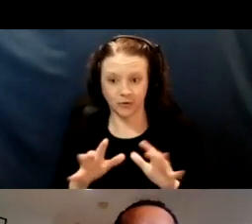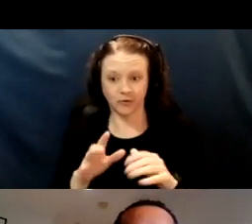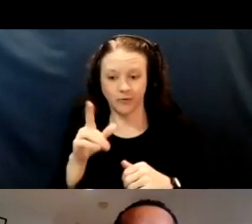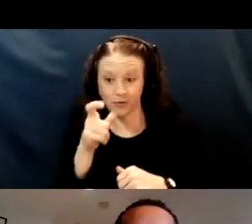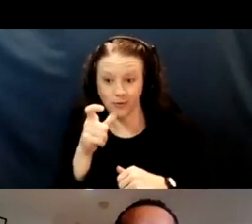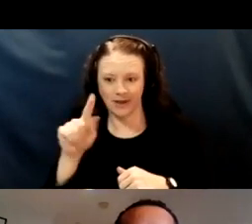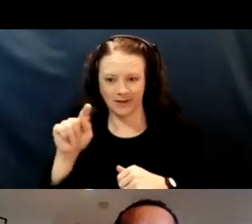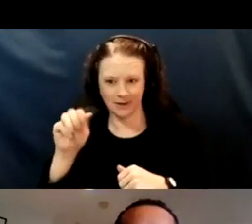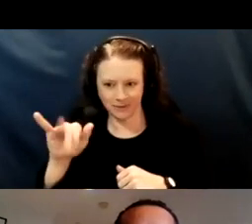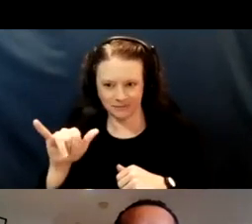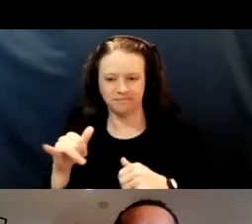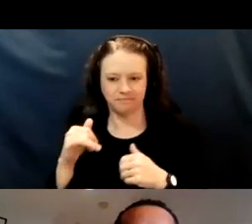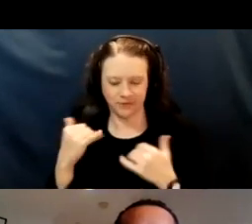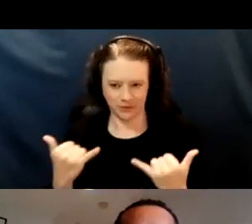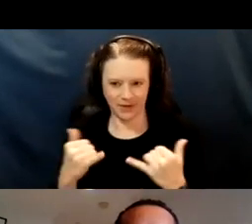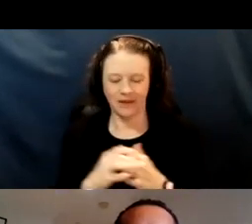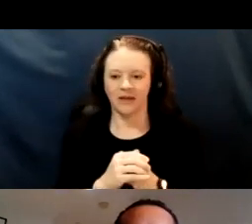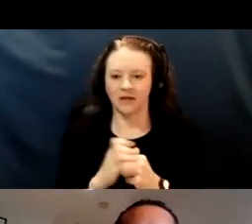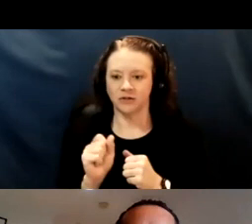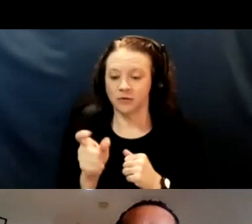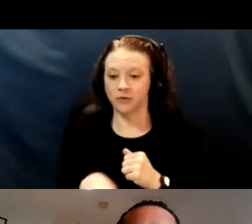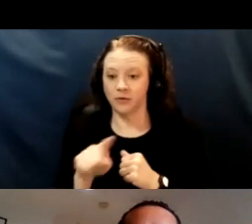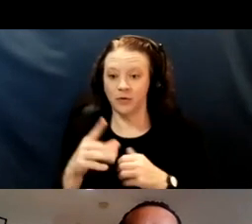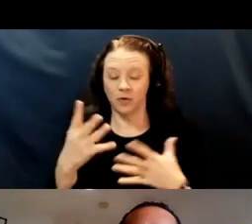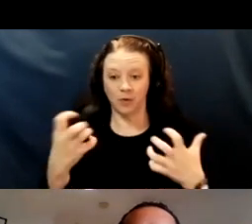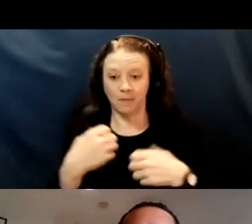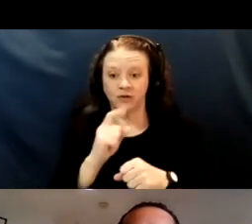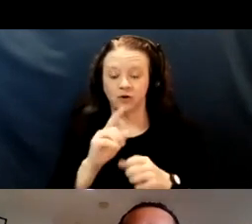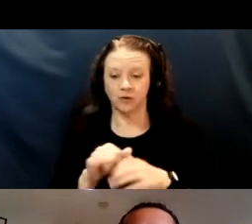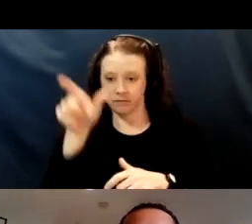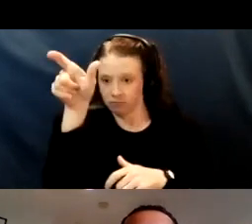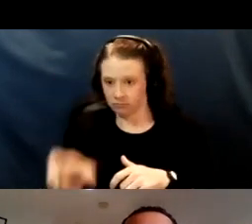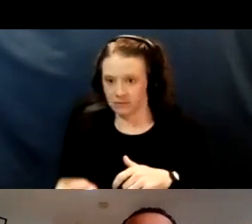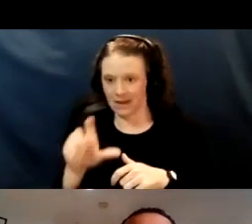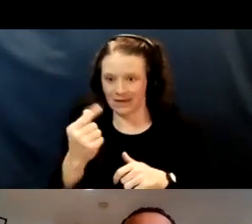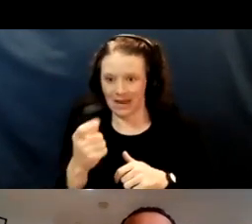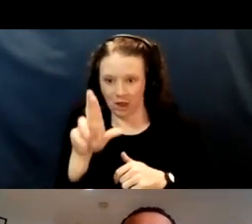So, you would wanna make sure that you are in gallery view, then click that gallery view